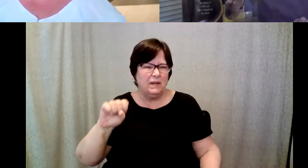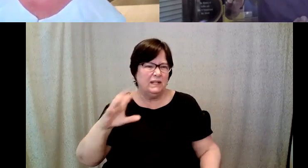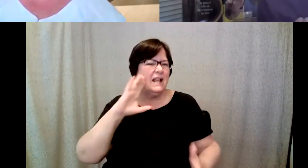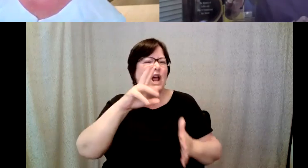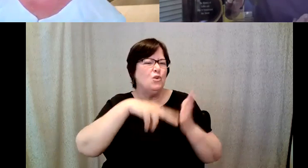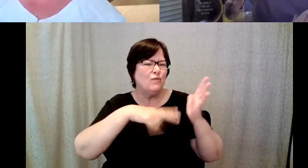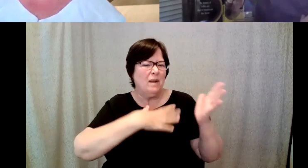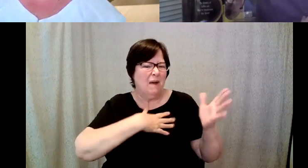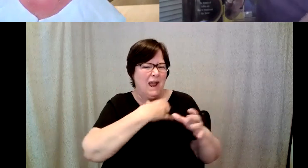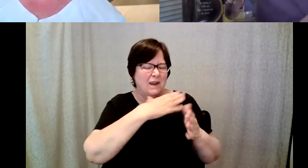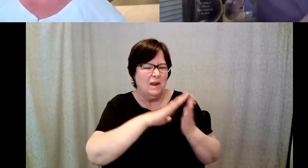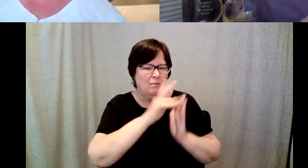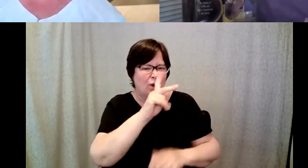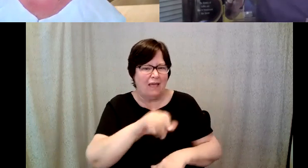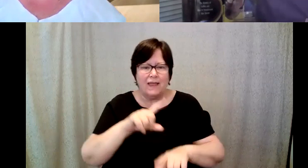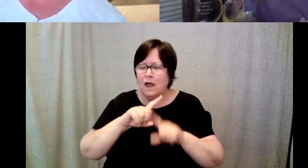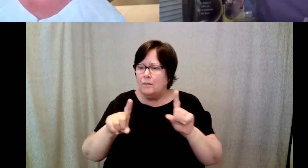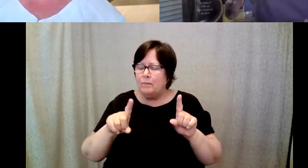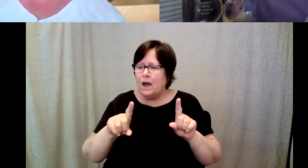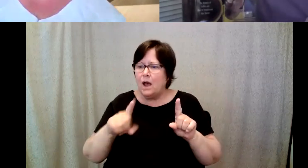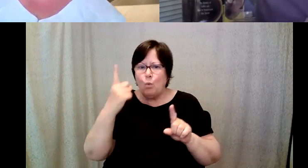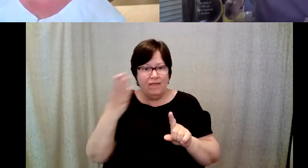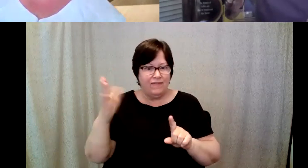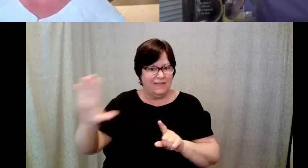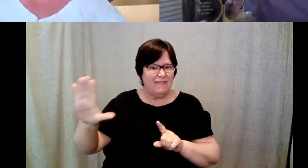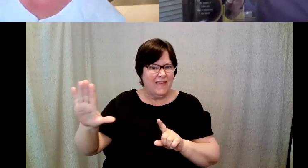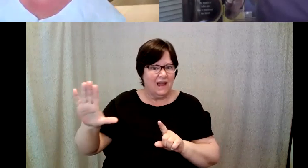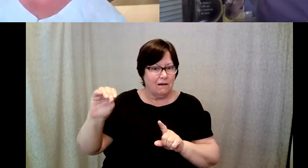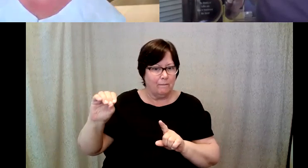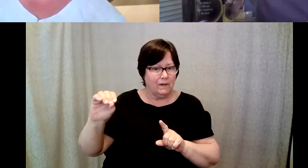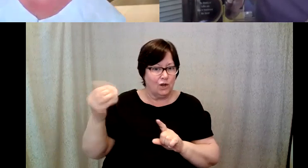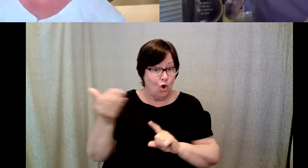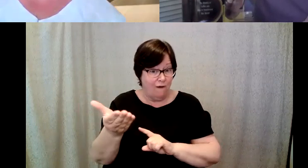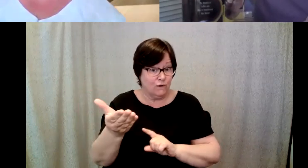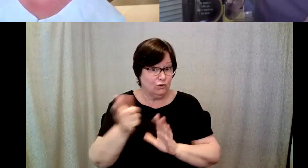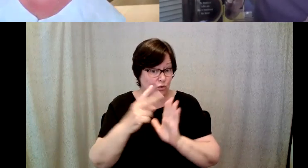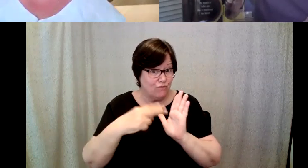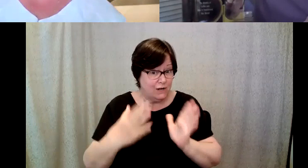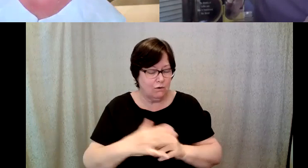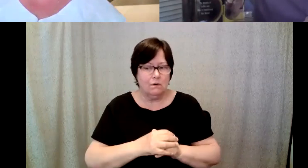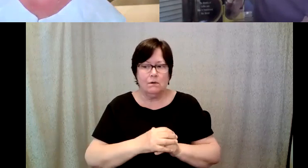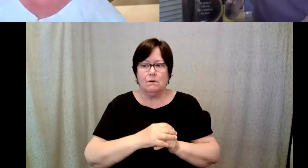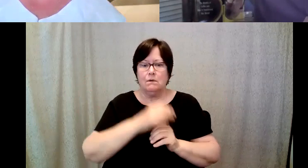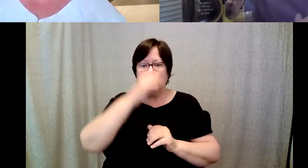D. Major Cohen: But one of the things that their franchise offers the reader is an opportunity